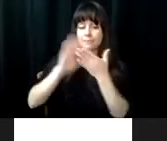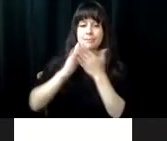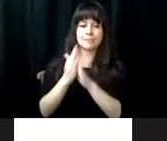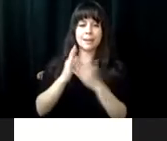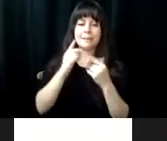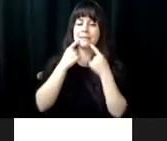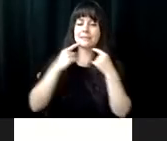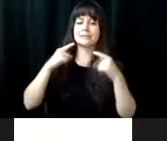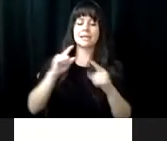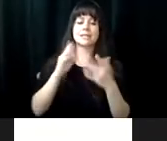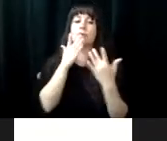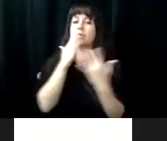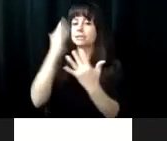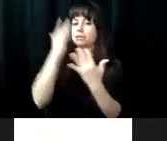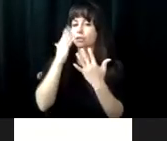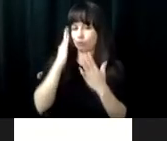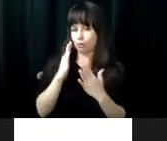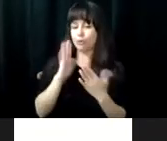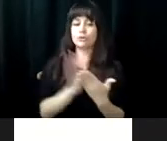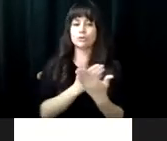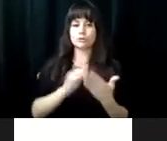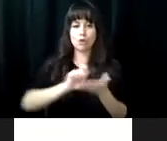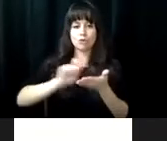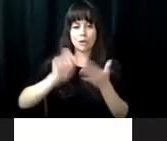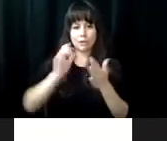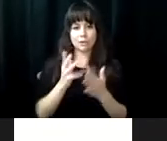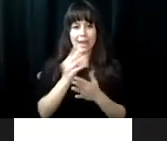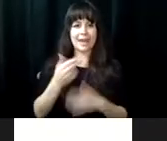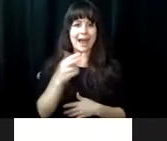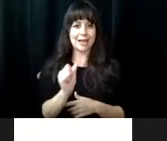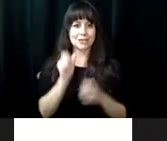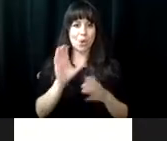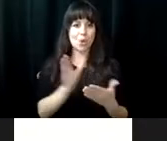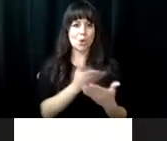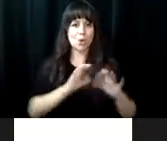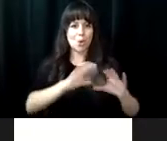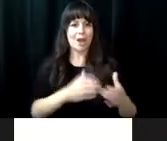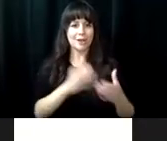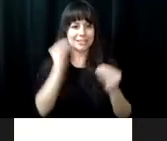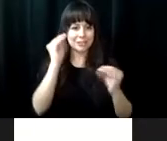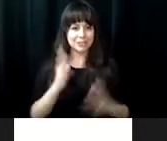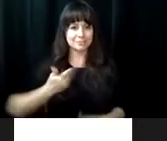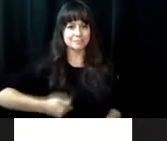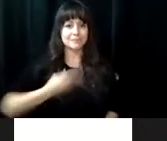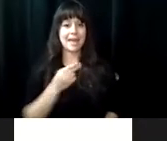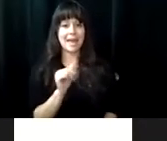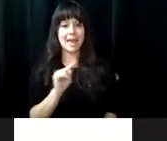and be better at running. >> My name is Jada, and my dream is to become a successful singer songwriter and a high